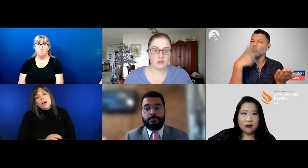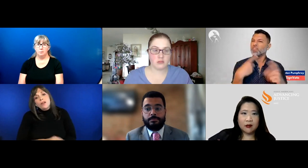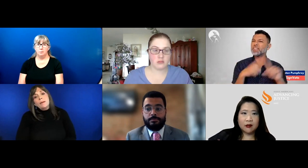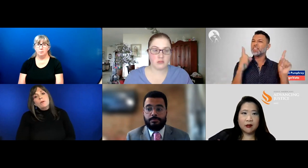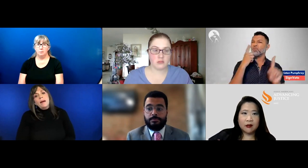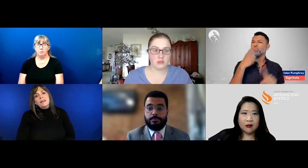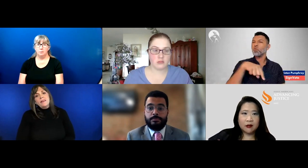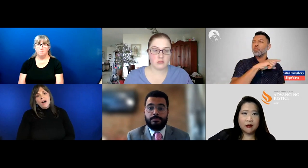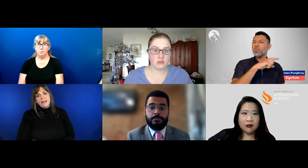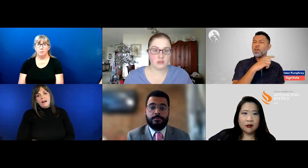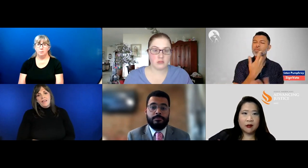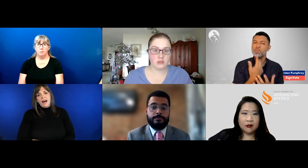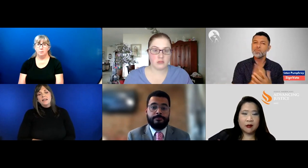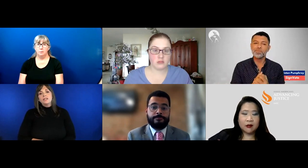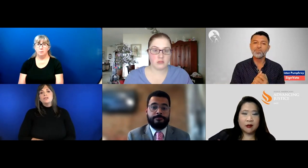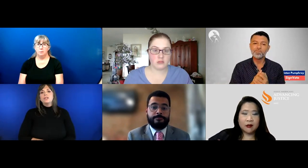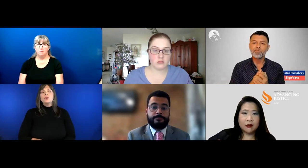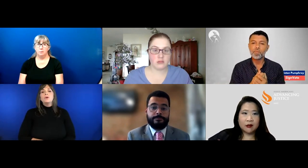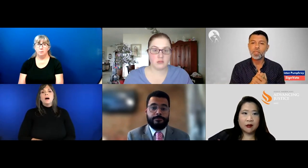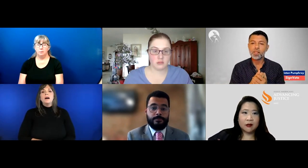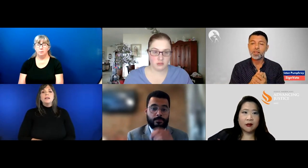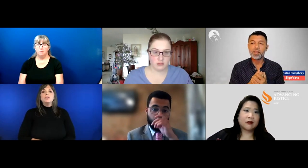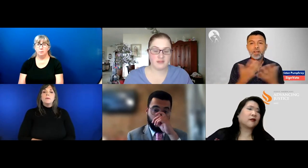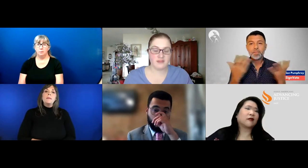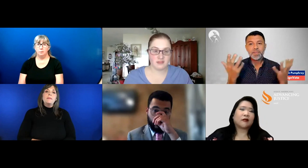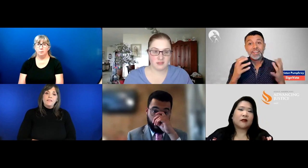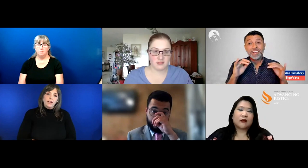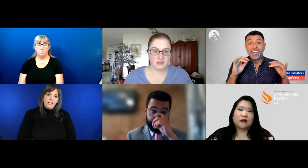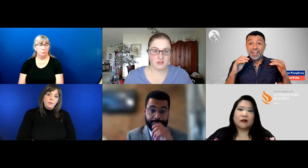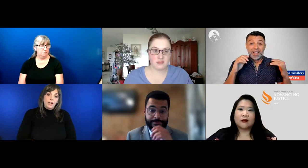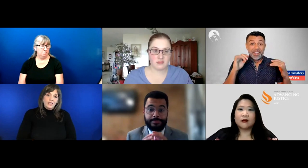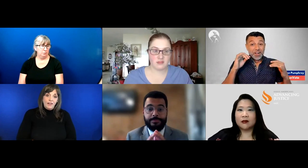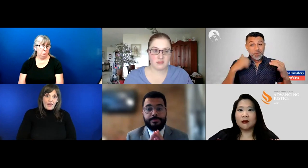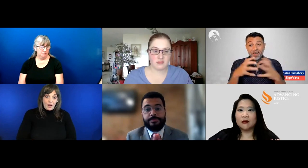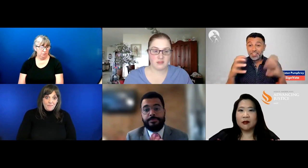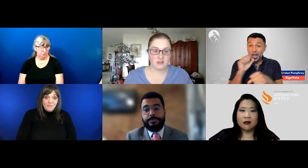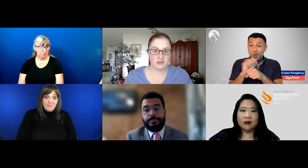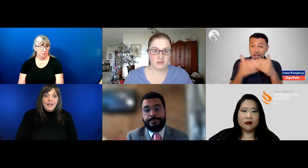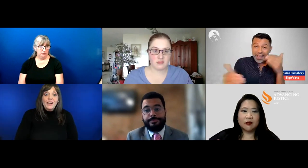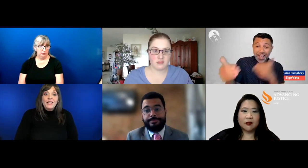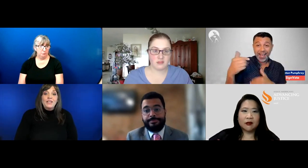And other people may not have that. So it may be a different experience for them.